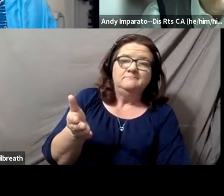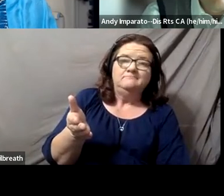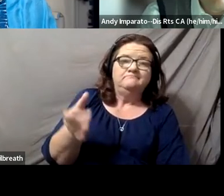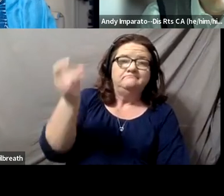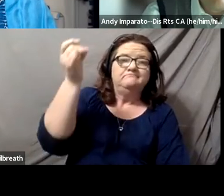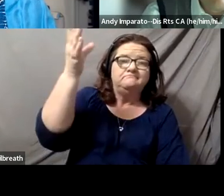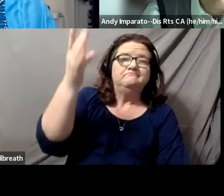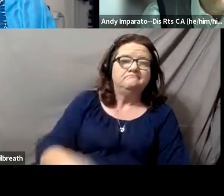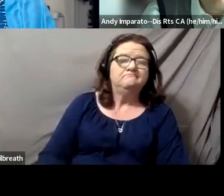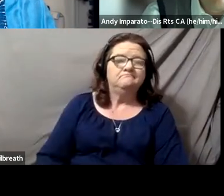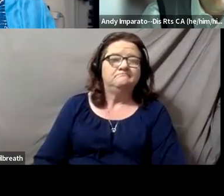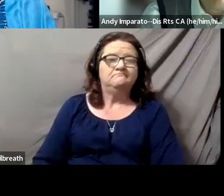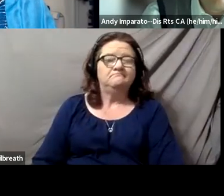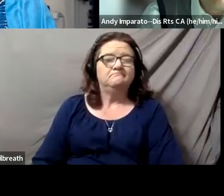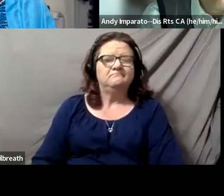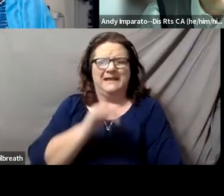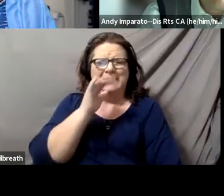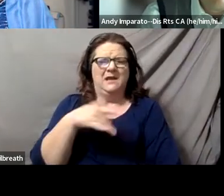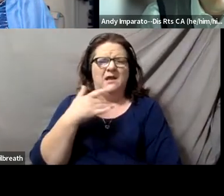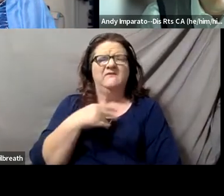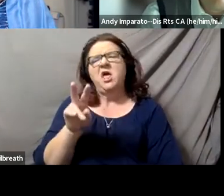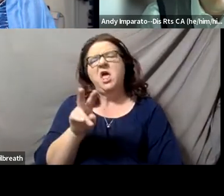and I don't think anyone should look at it as anything else.